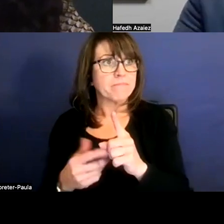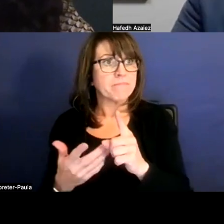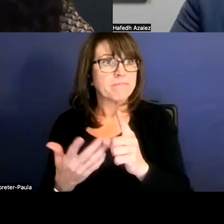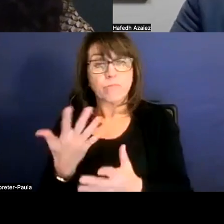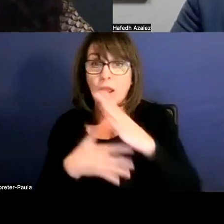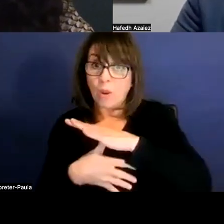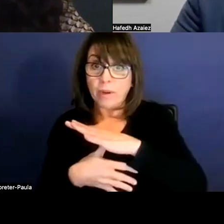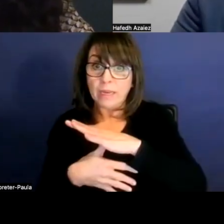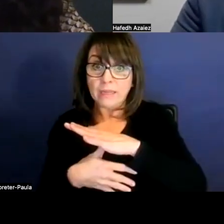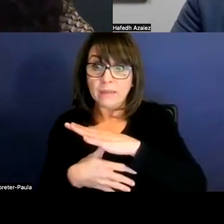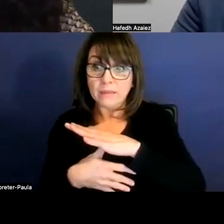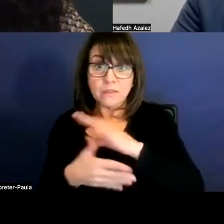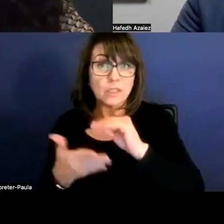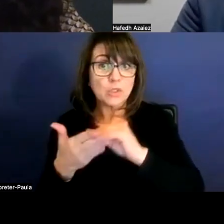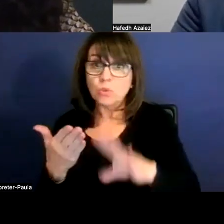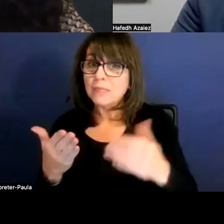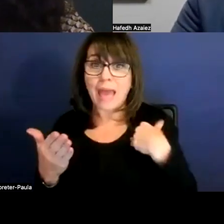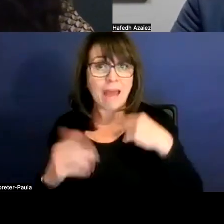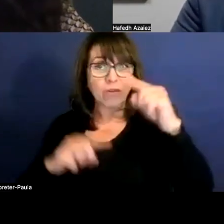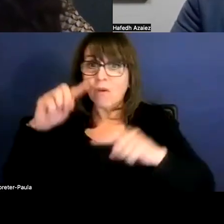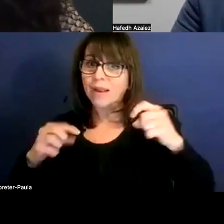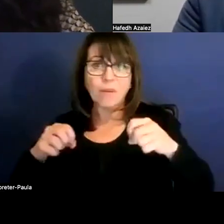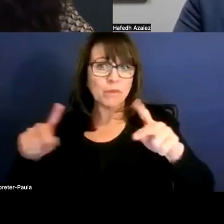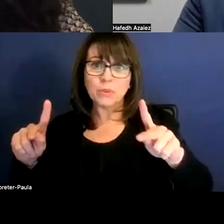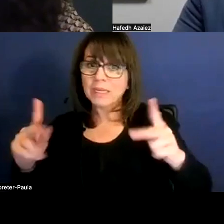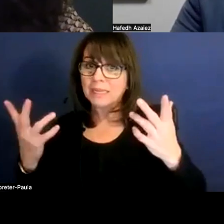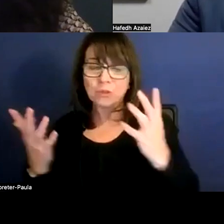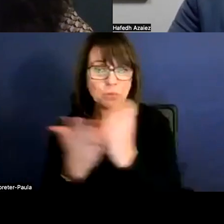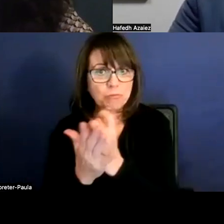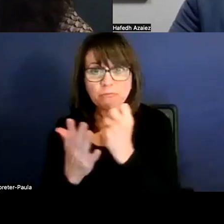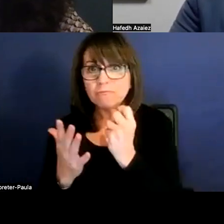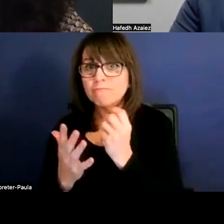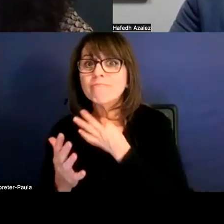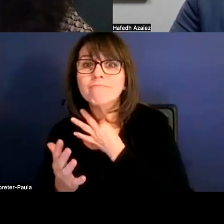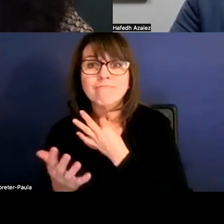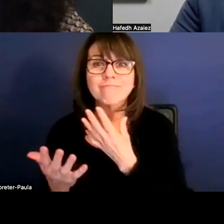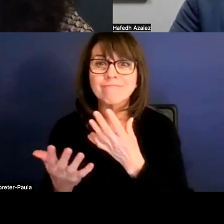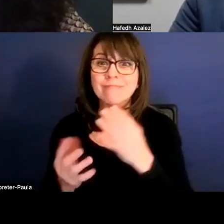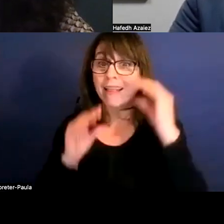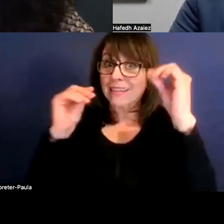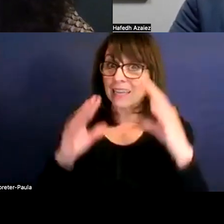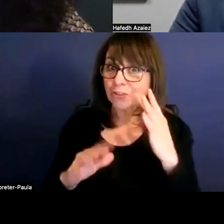is our students have all those variety of opportunities and number two,, our teachers and our students who are part